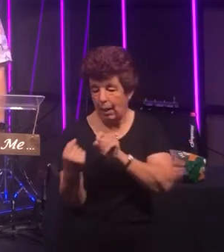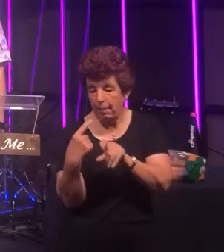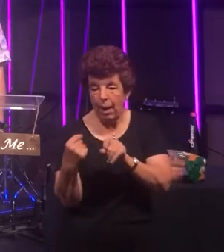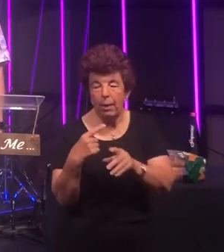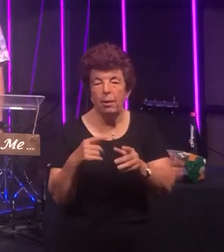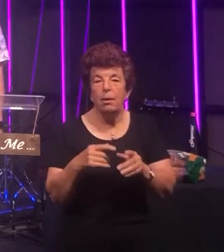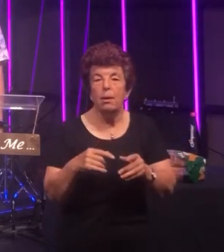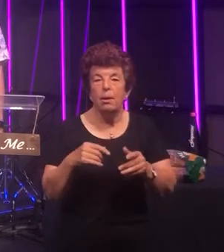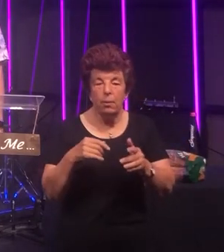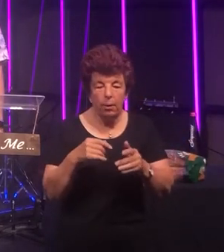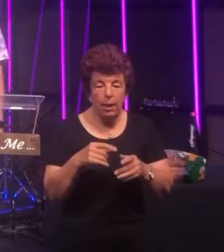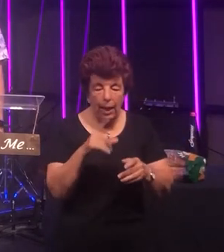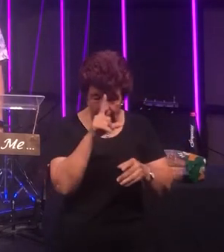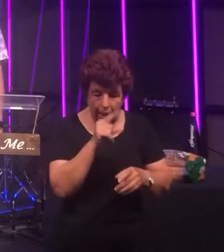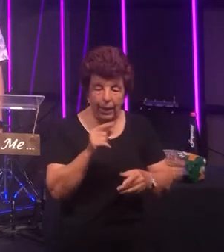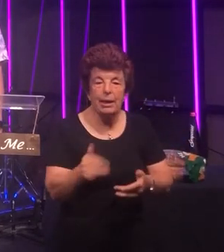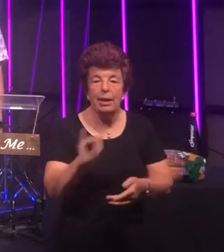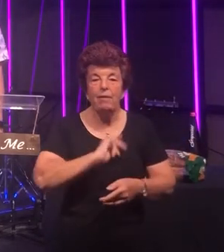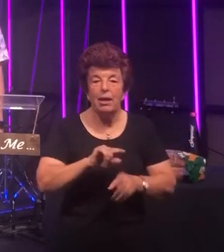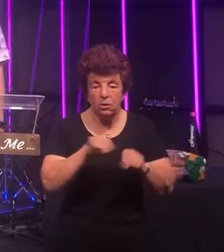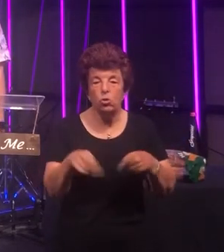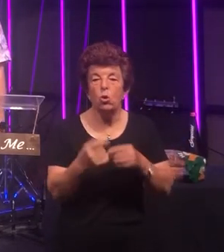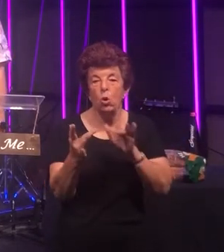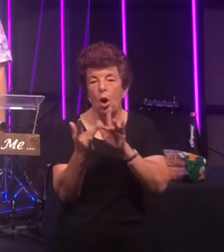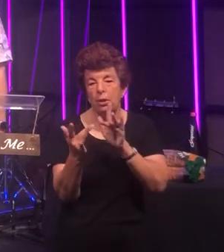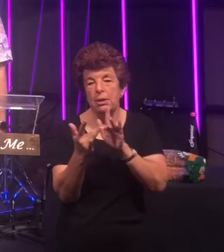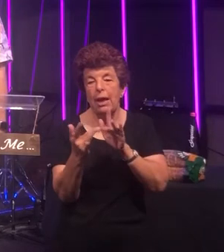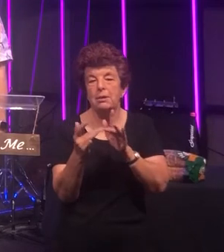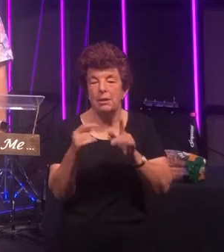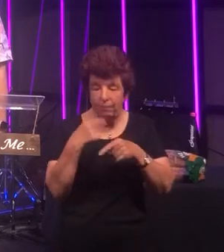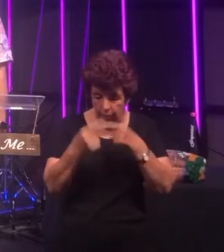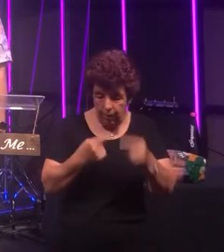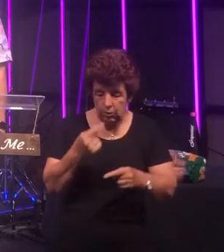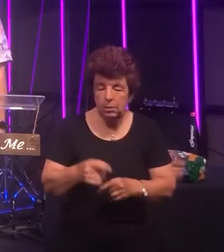well too and give us your contact details your email address and Kolett